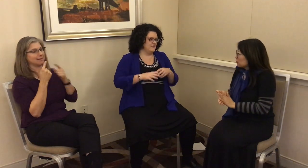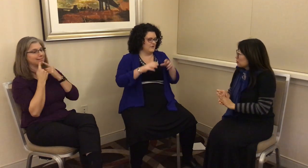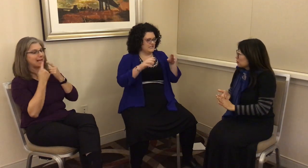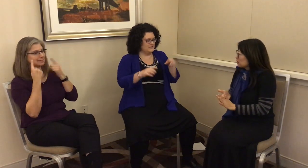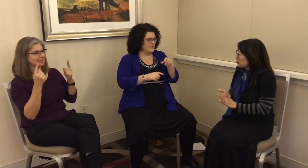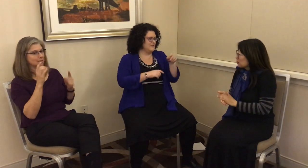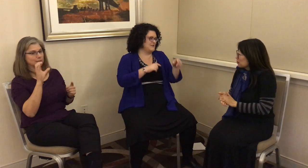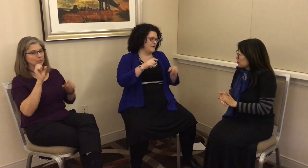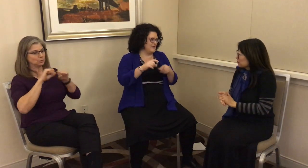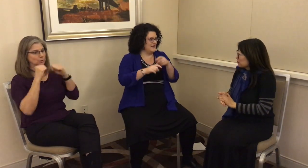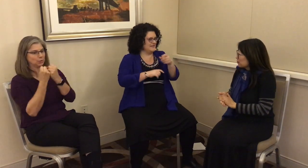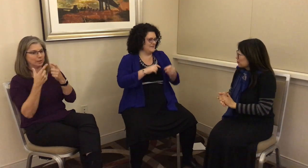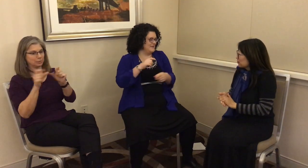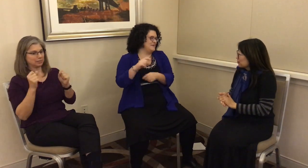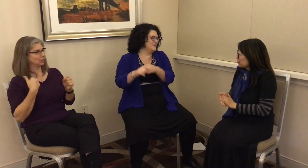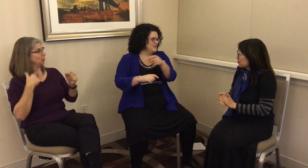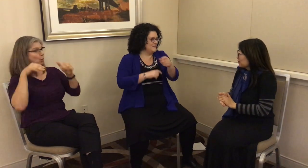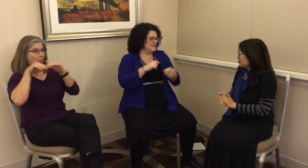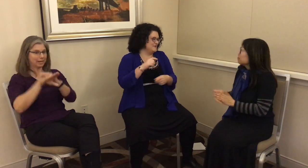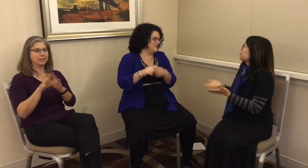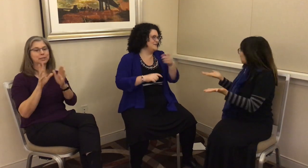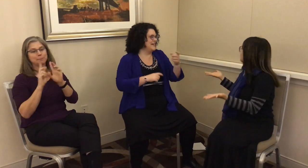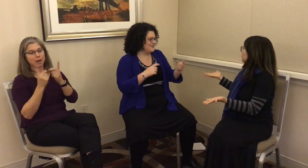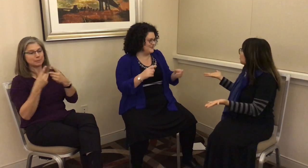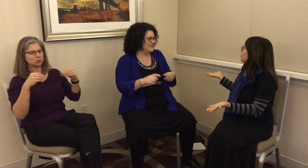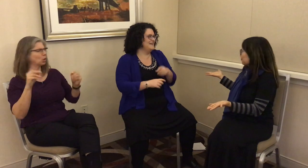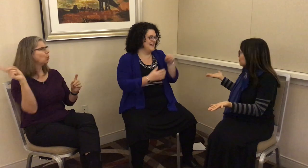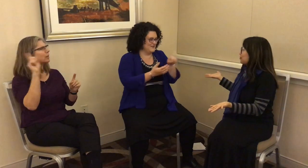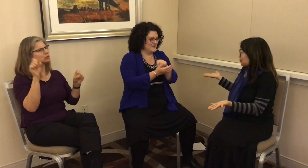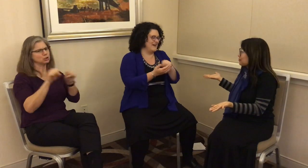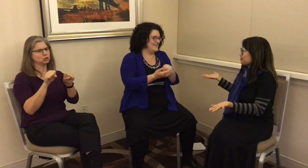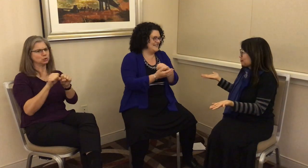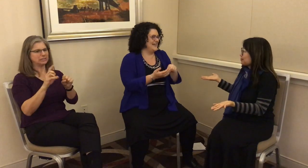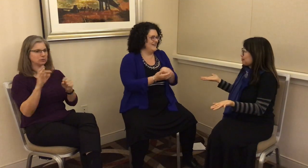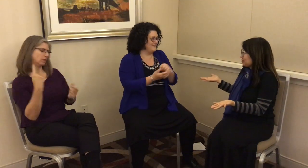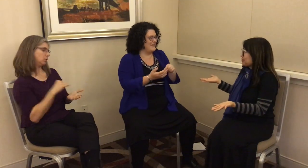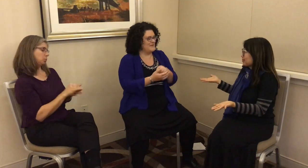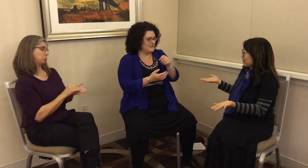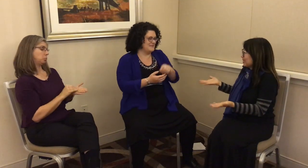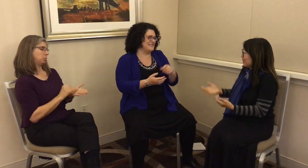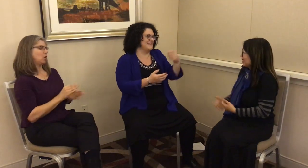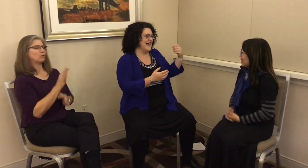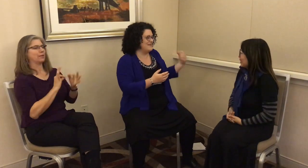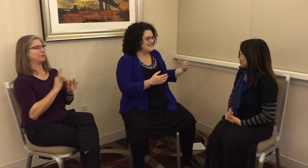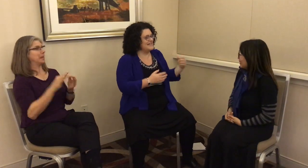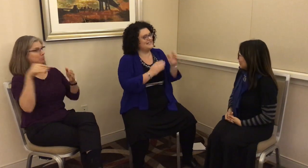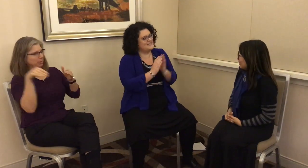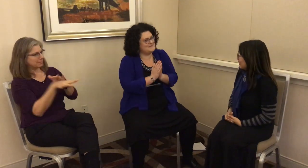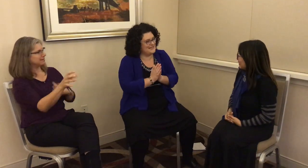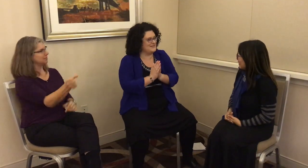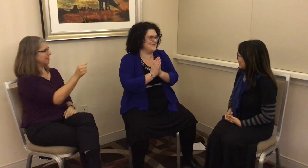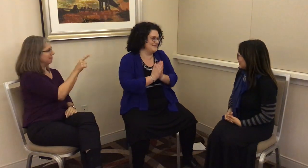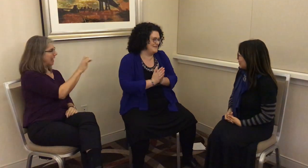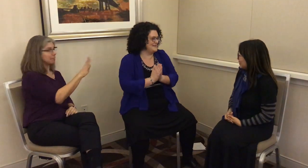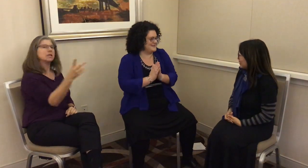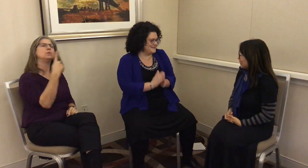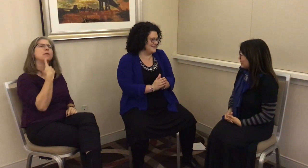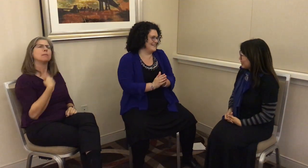you go into a department store and you ask someone, “Where is the shoe section?” You’re gonna write that down rather than bring them into the lab and say, “Excuse